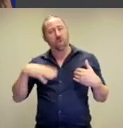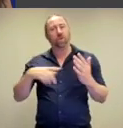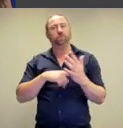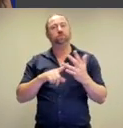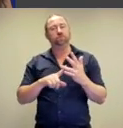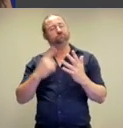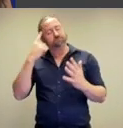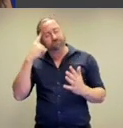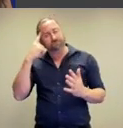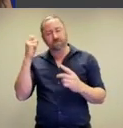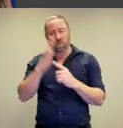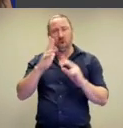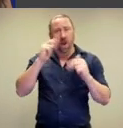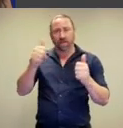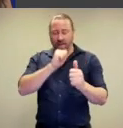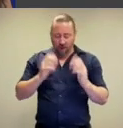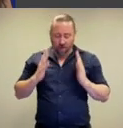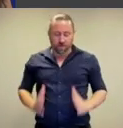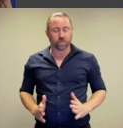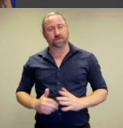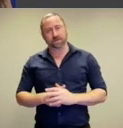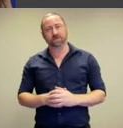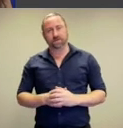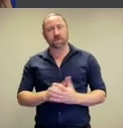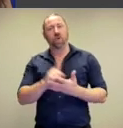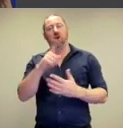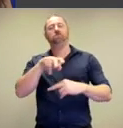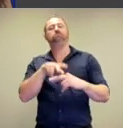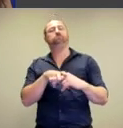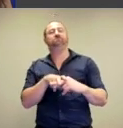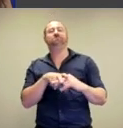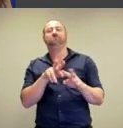would like us to especially take care of